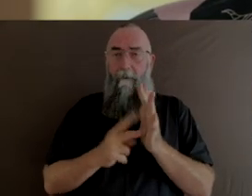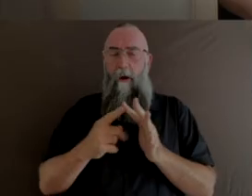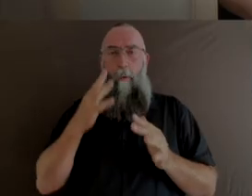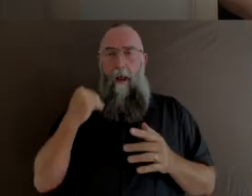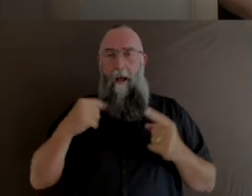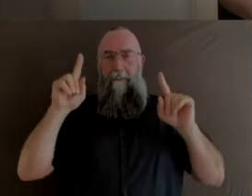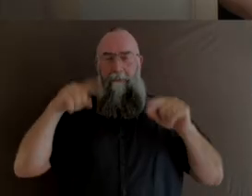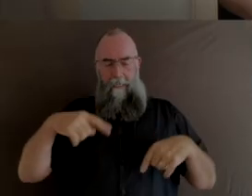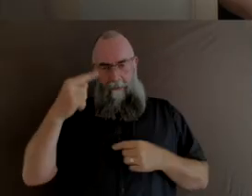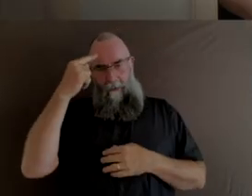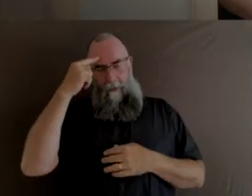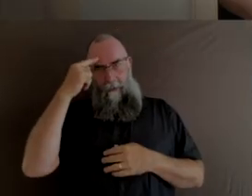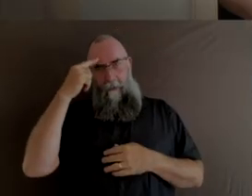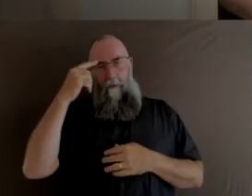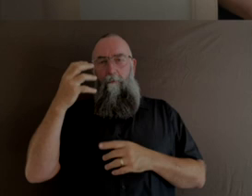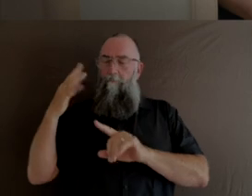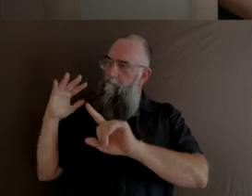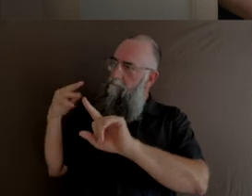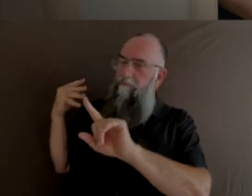truly, that was the beginning of my